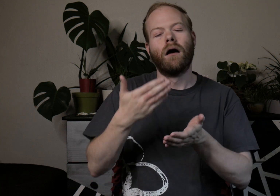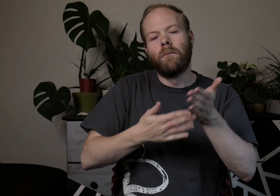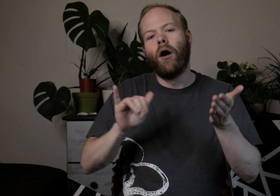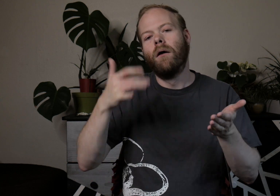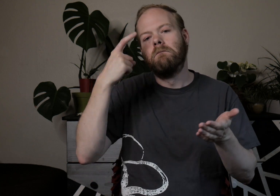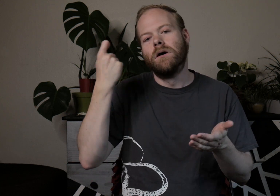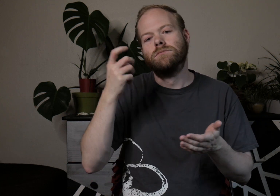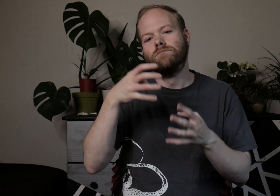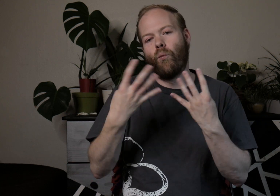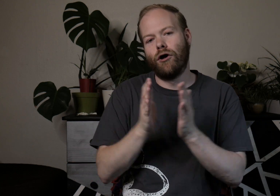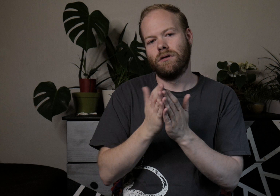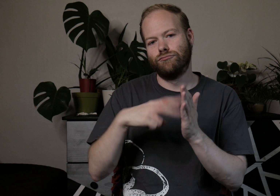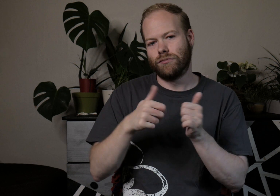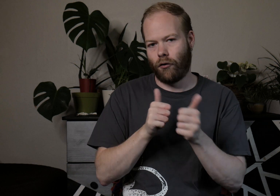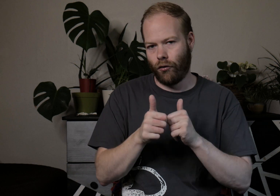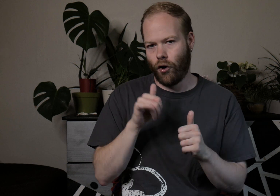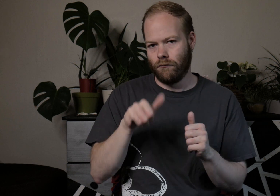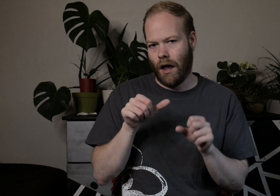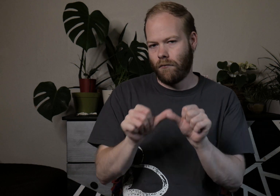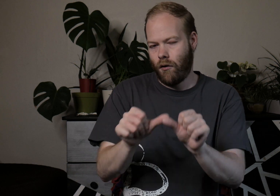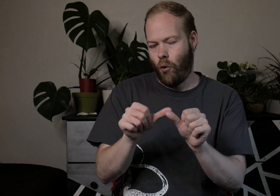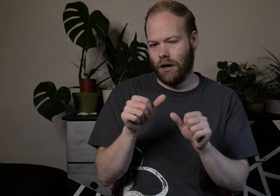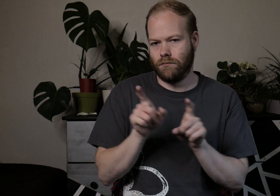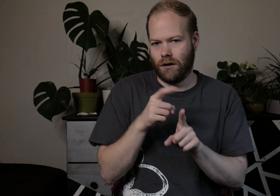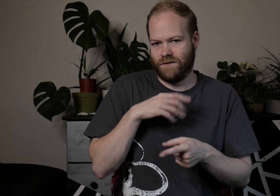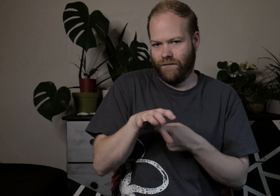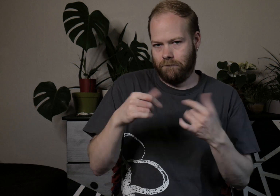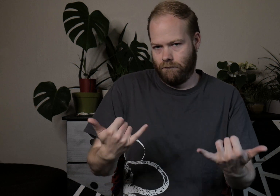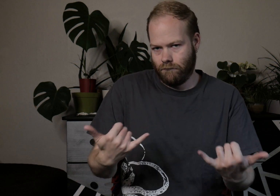That’s in part because of Queer Lit Readathon, which is ongoing as I film this.